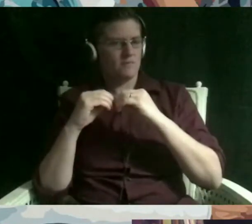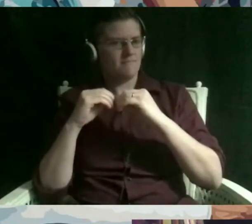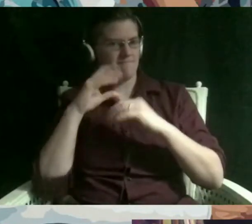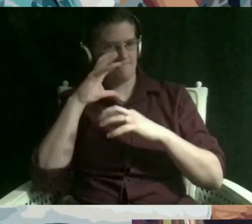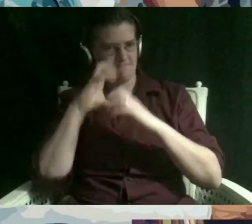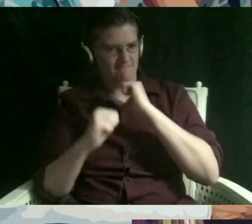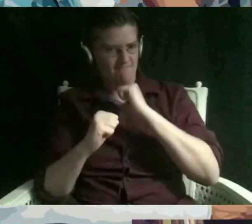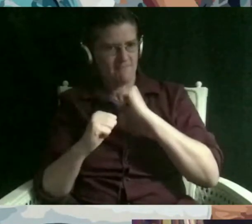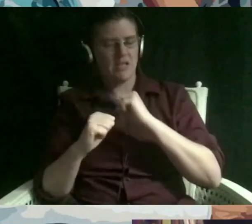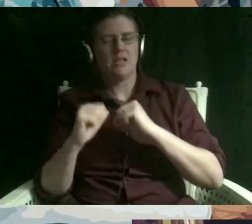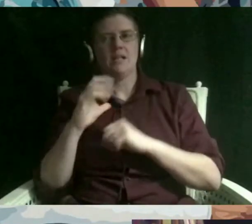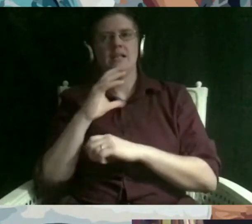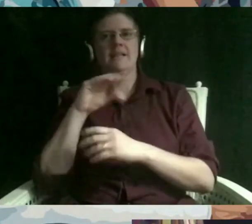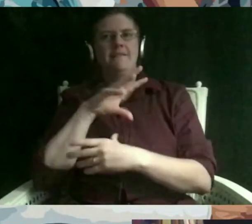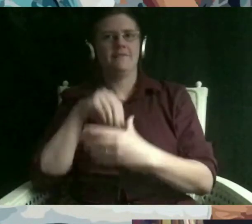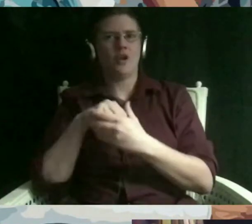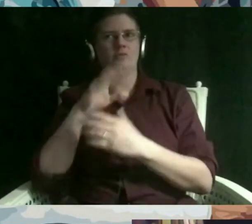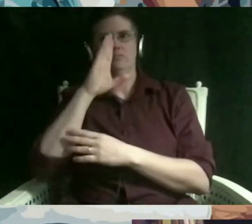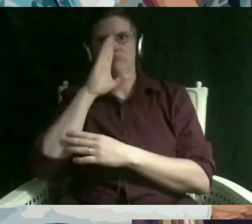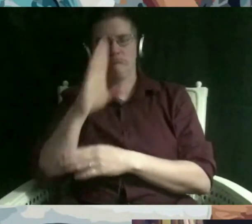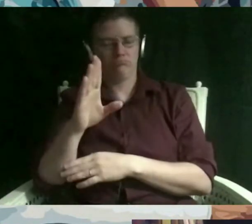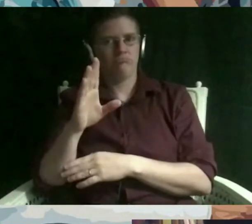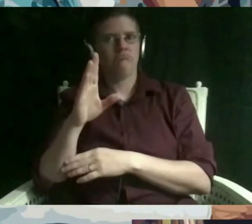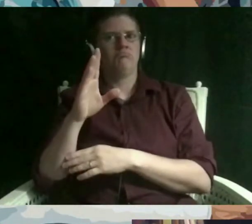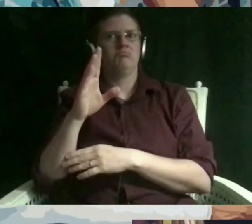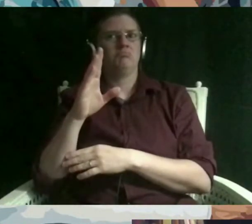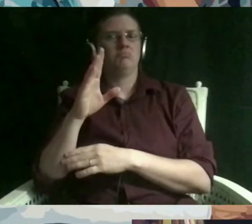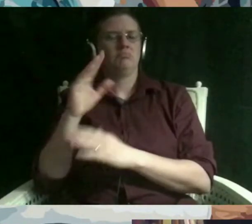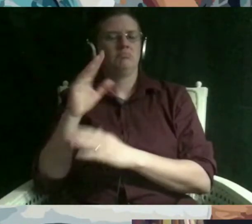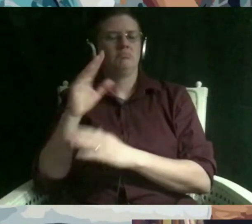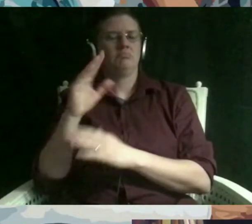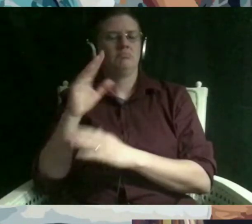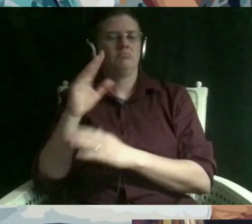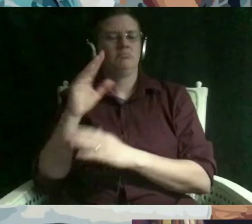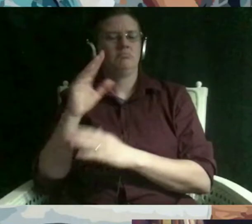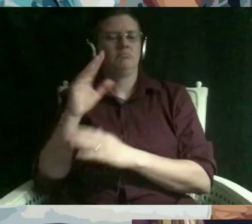tropes anti-semitic conspiracy theories some of which have existed for millennia and are